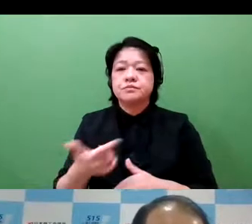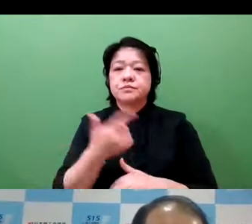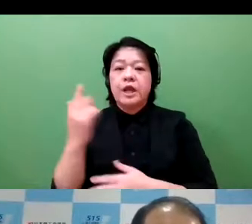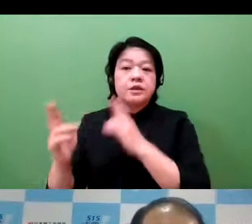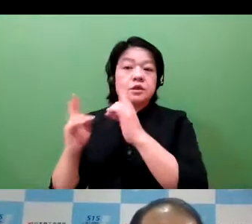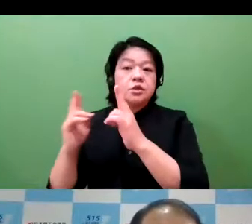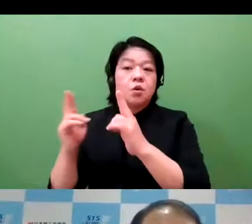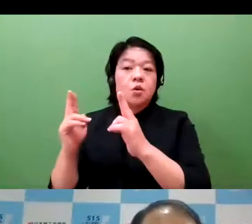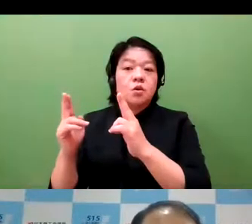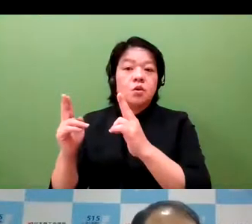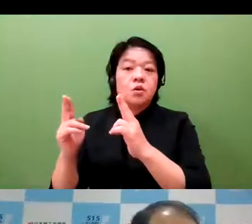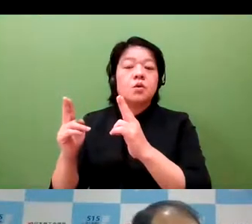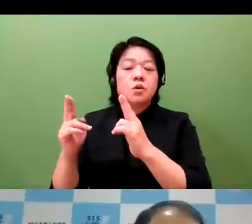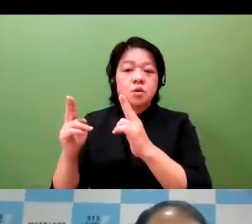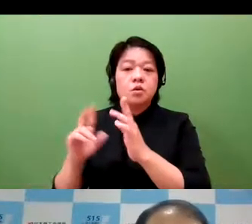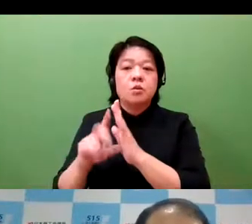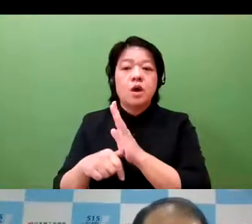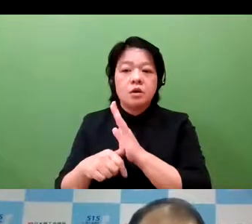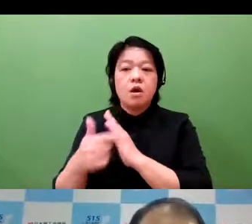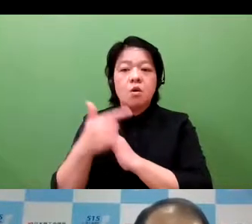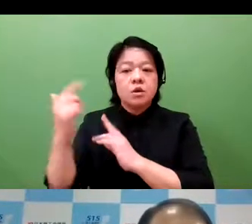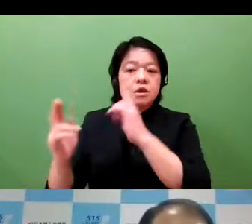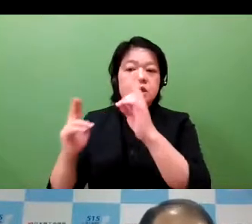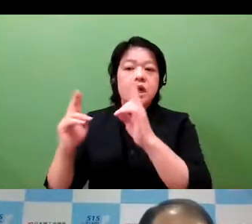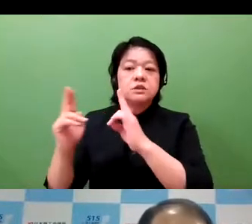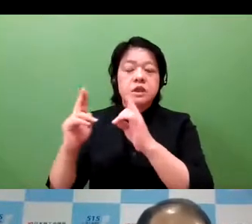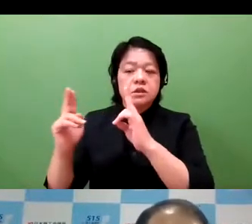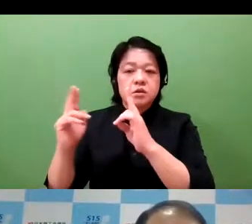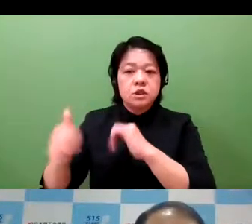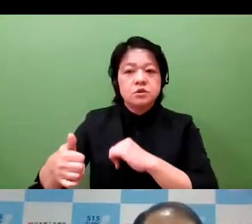And how about the larger companies that's to the right?